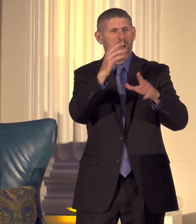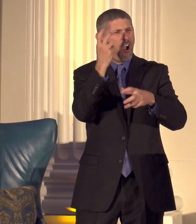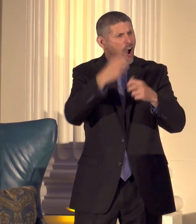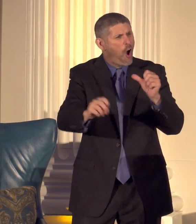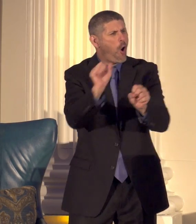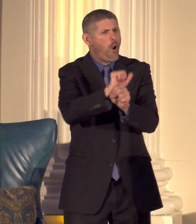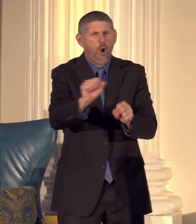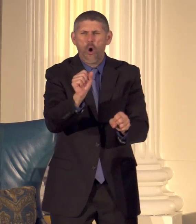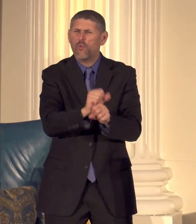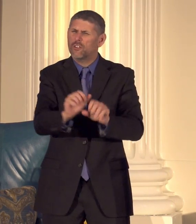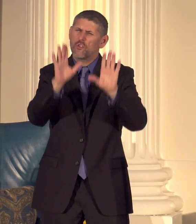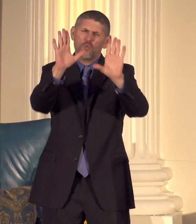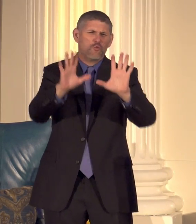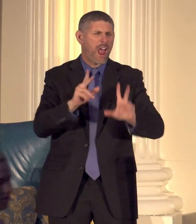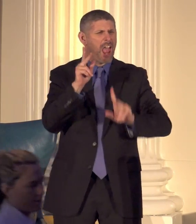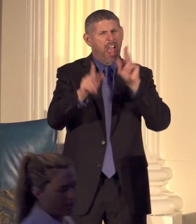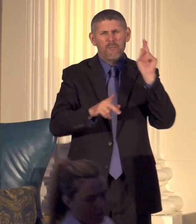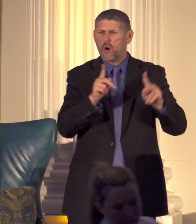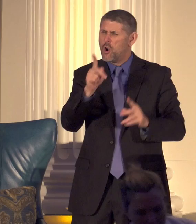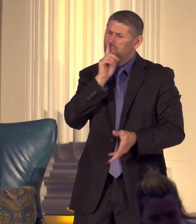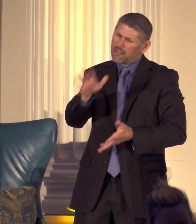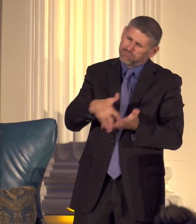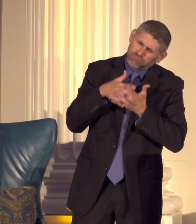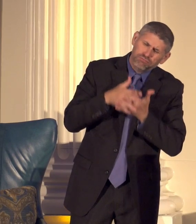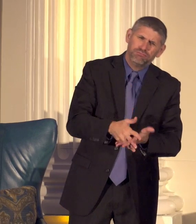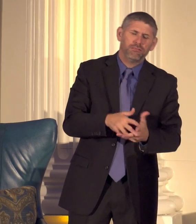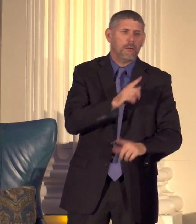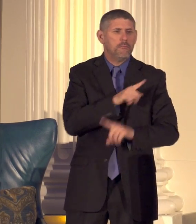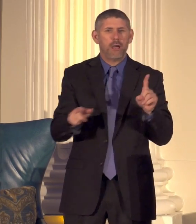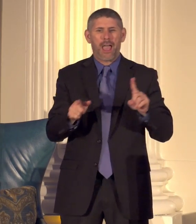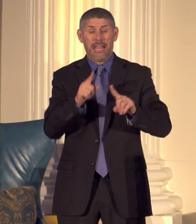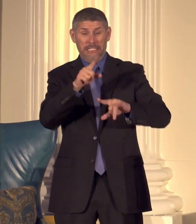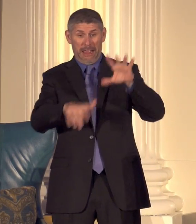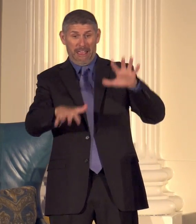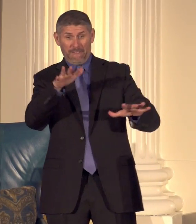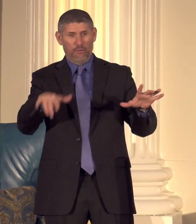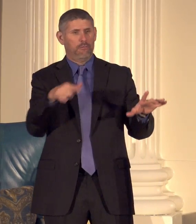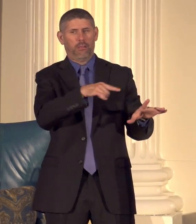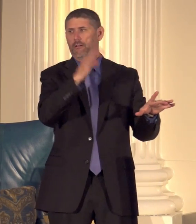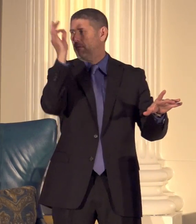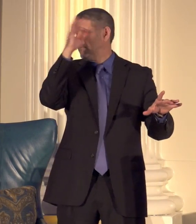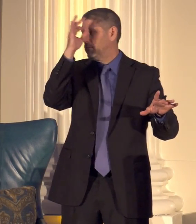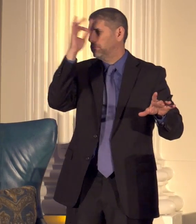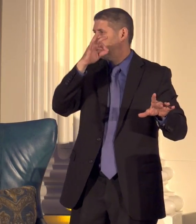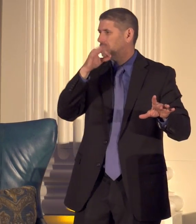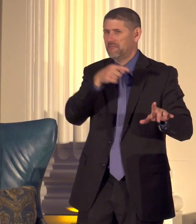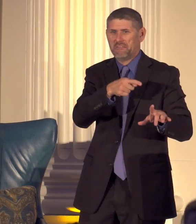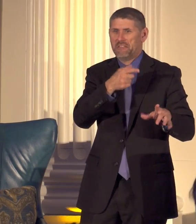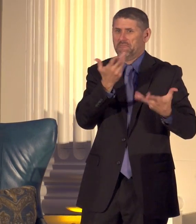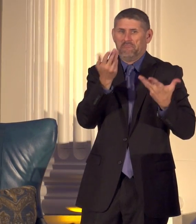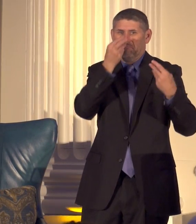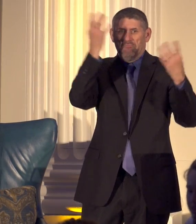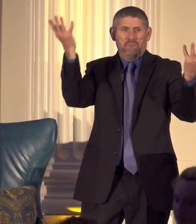earth but diversity was not part of their lifestyle or their concerns now we